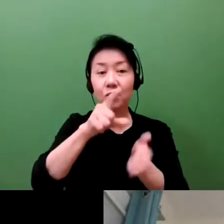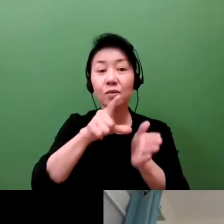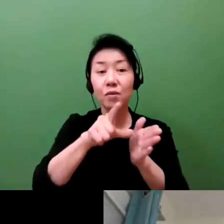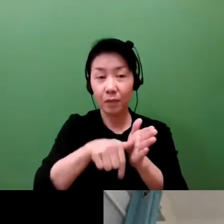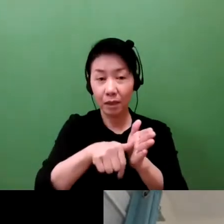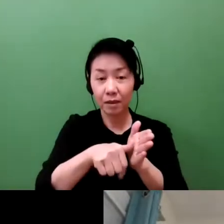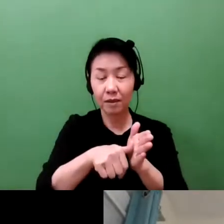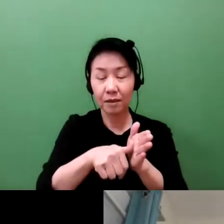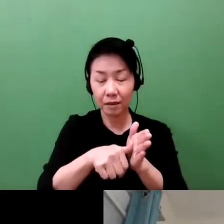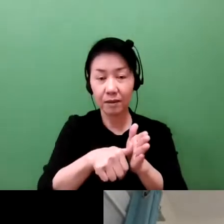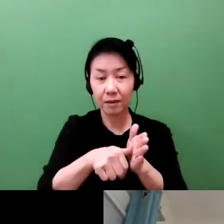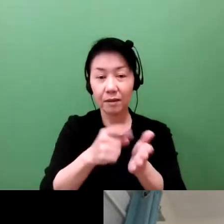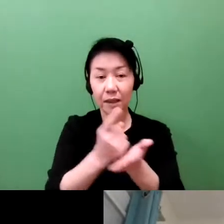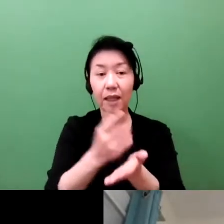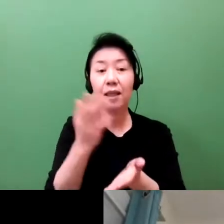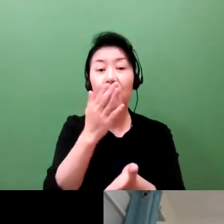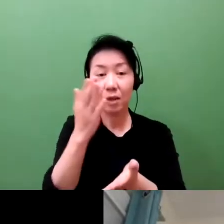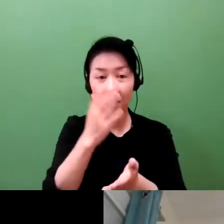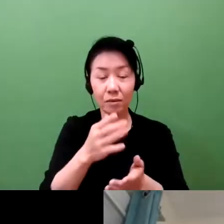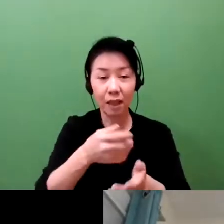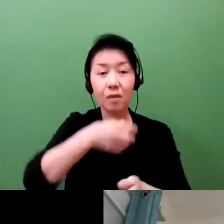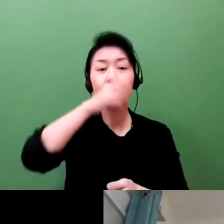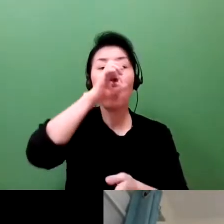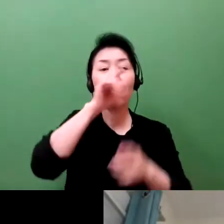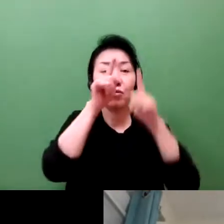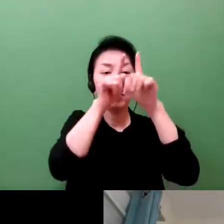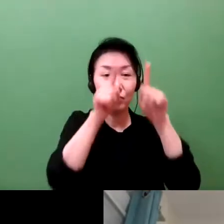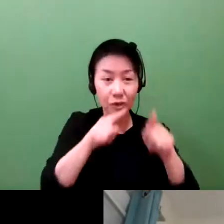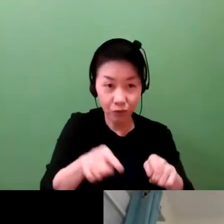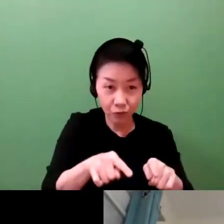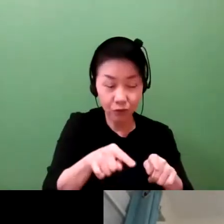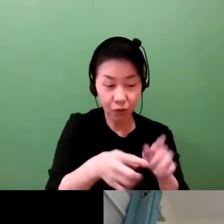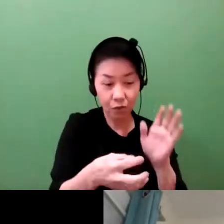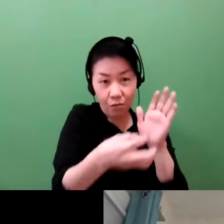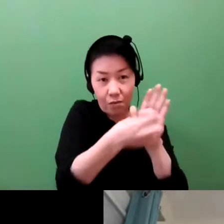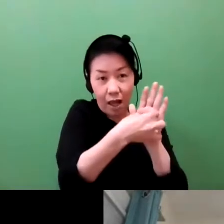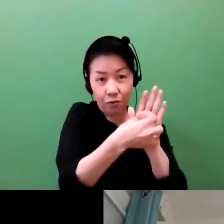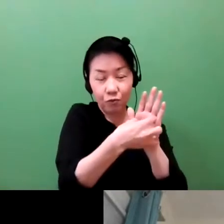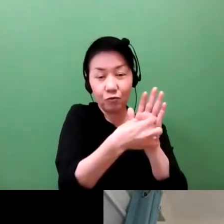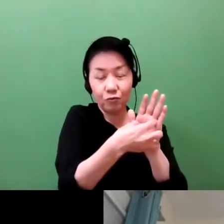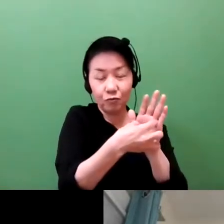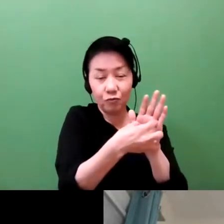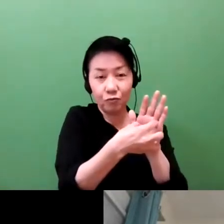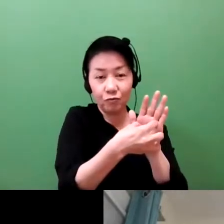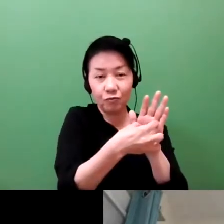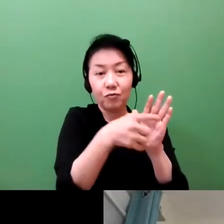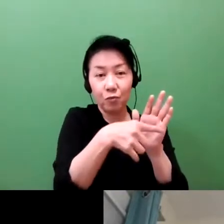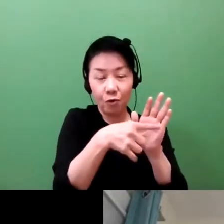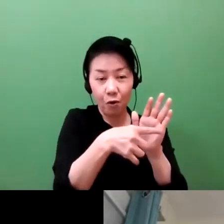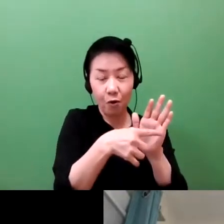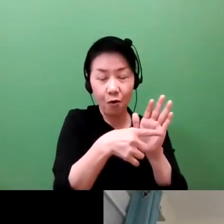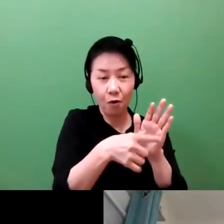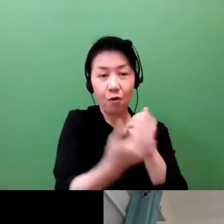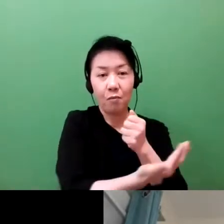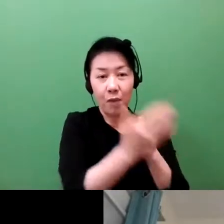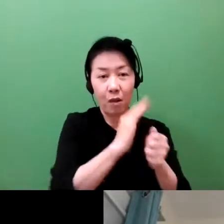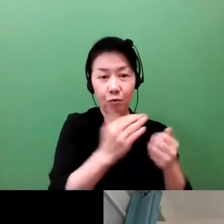Why did he say that? Because investors would come in. That brand is so powerful that you can then completely